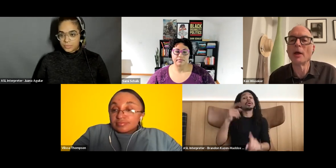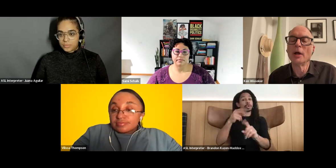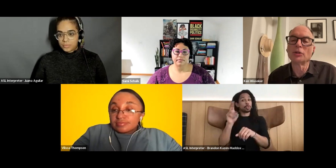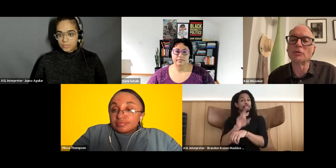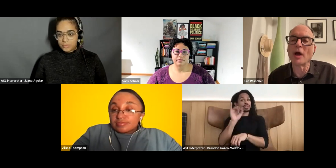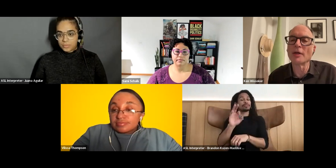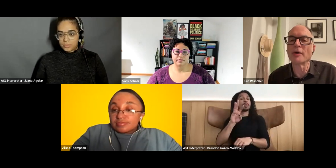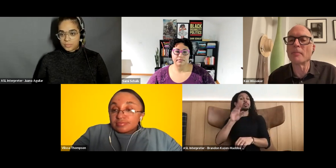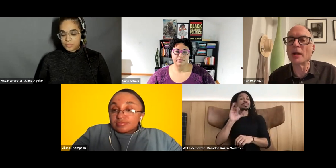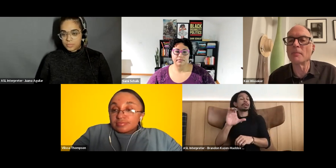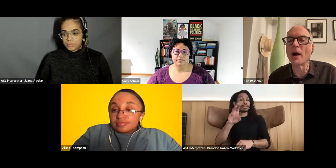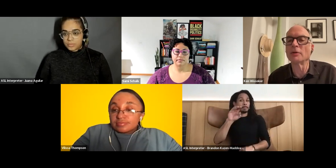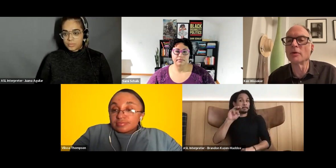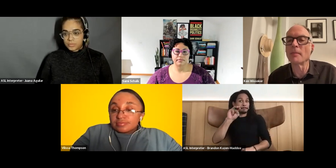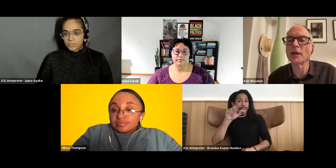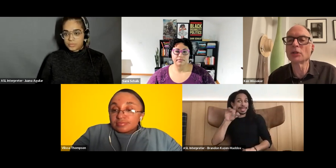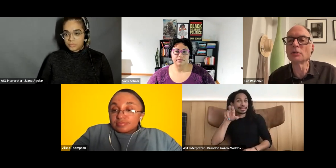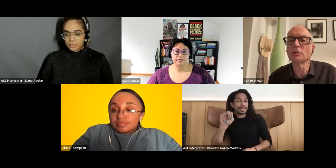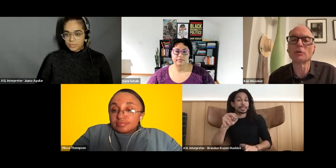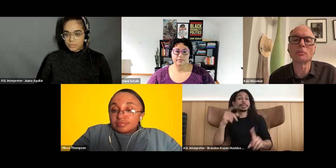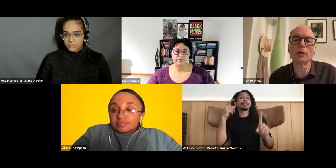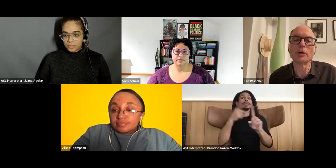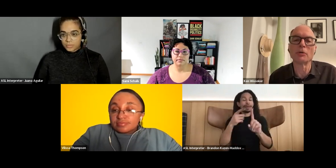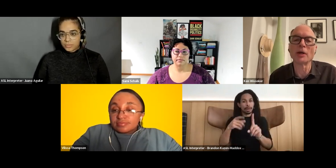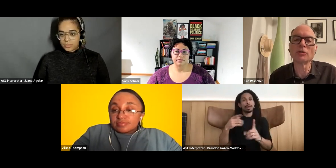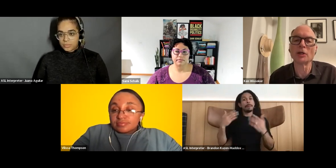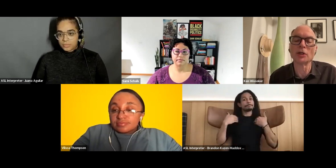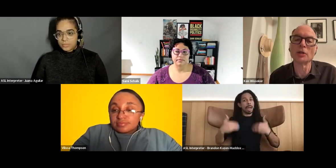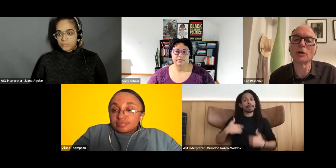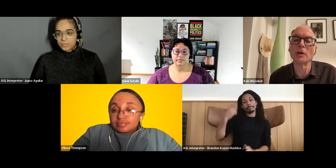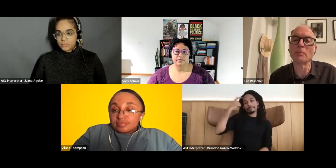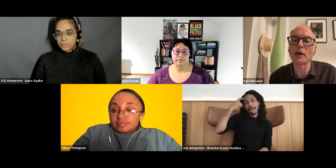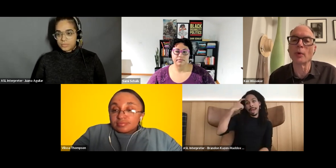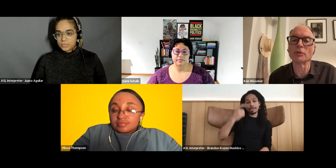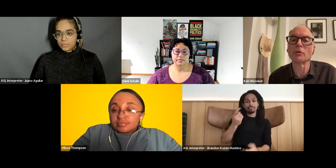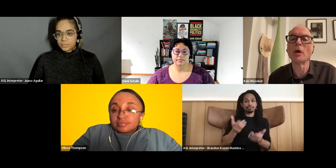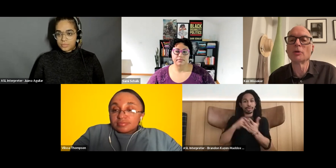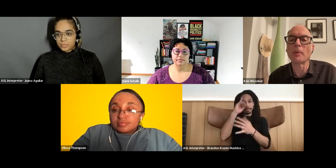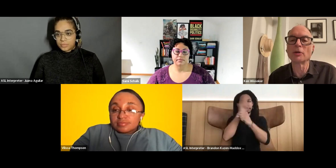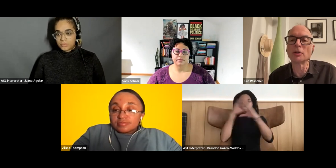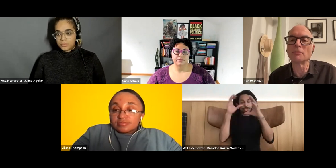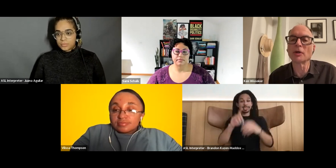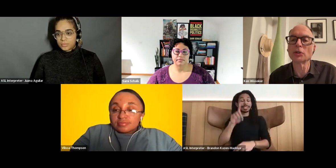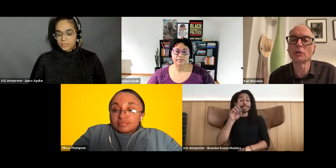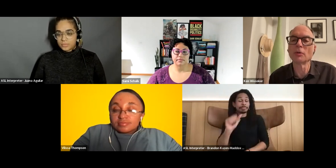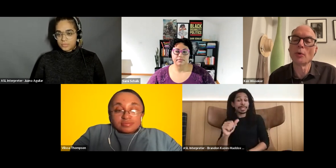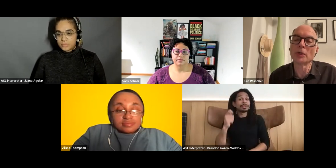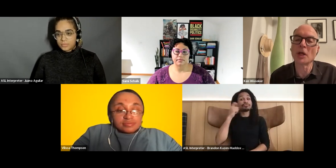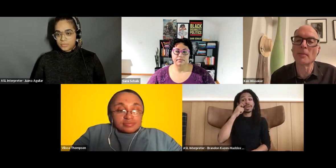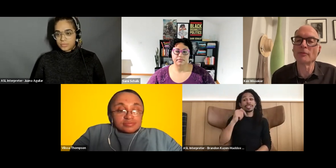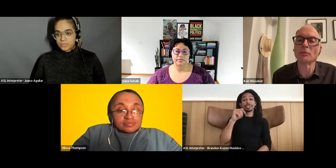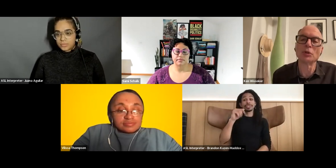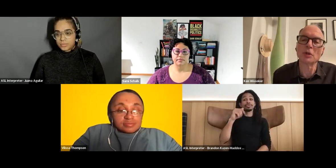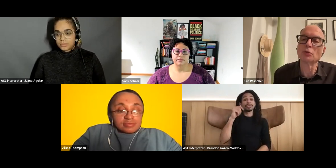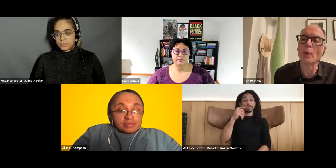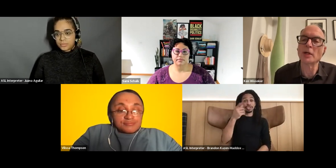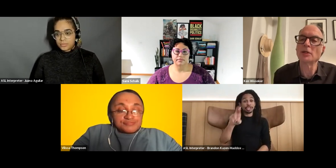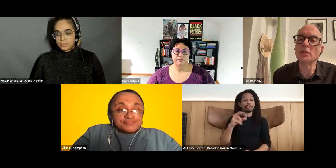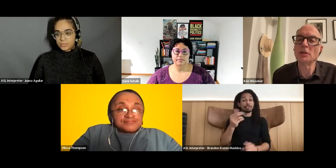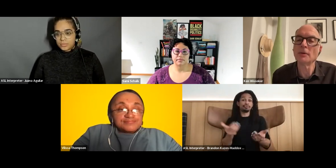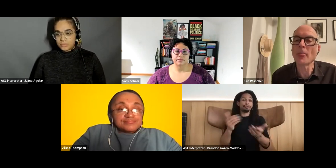Ken Wissoker: She's the author of Body, Mind, Reimagined Disability, Race, and Gender in Black Women's Speculative Fiction, which came out from Duke in 2018